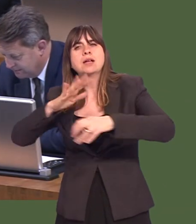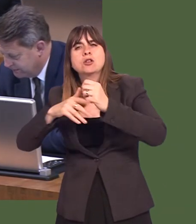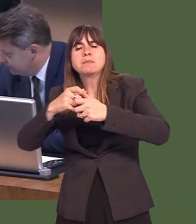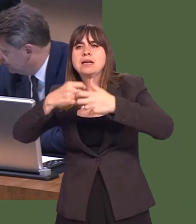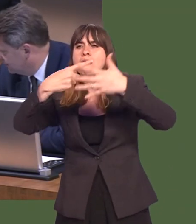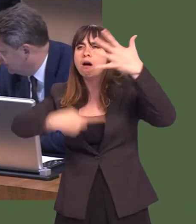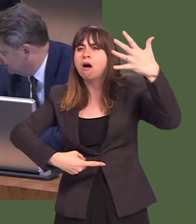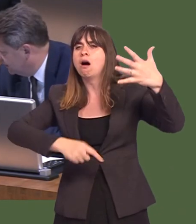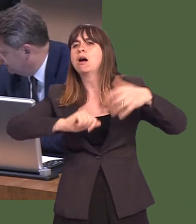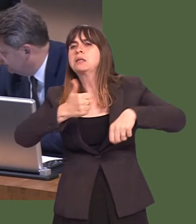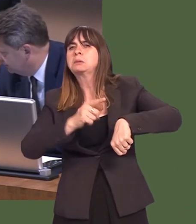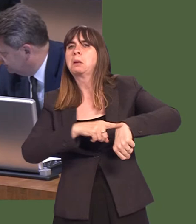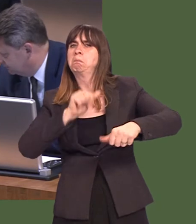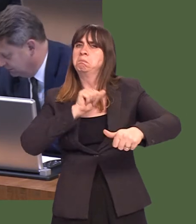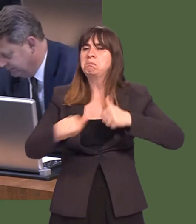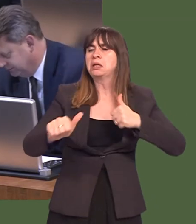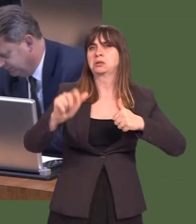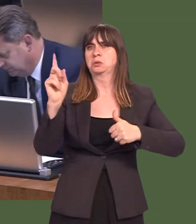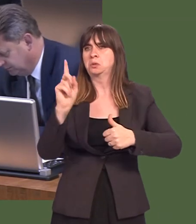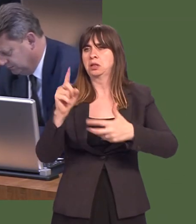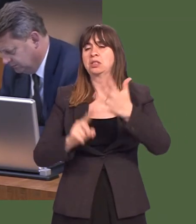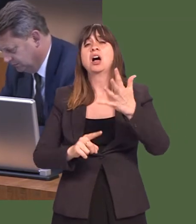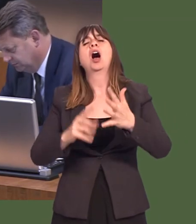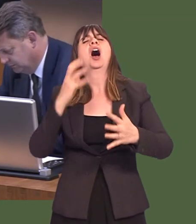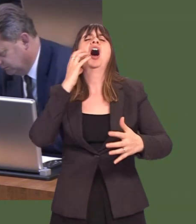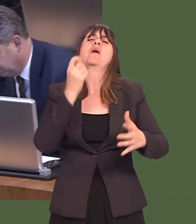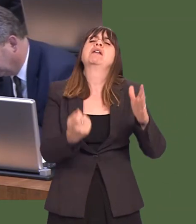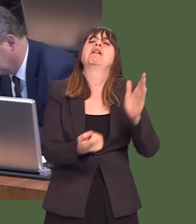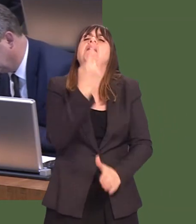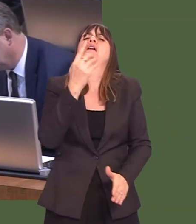leads to a full set of recommendations in order to minimiseówe can never remove risk;